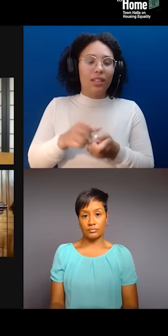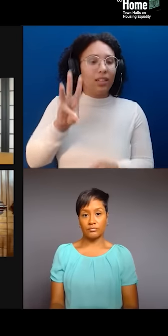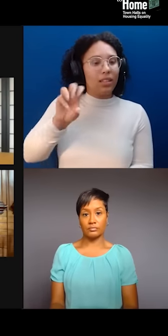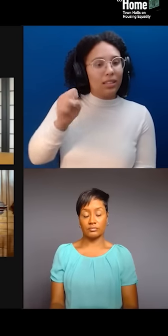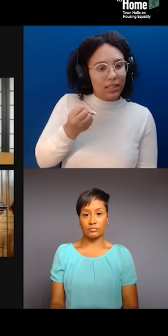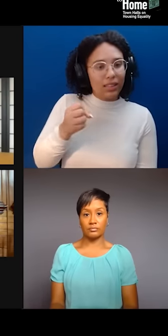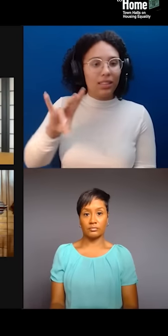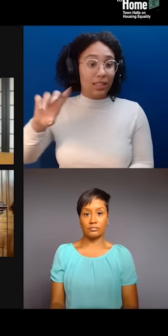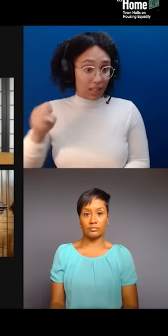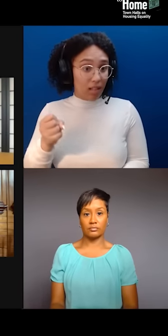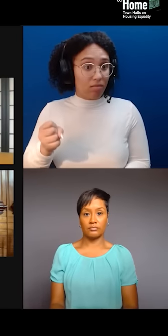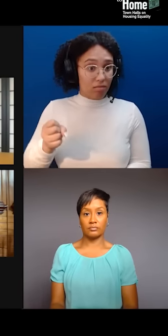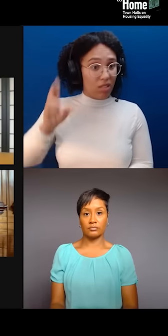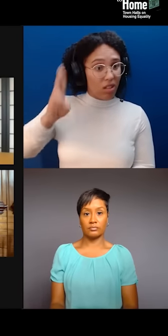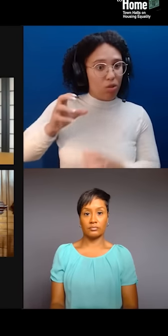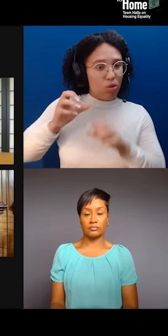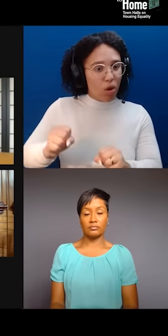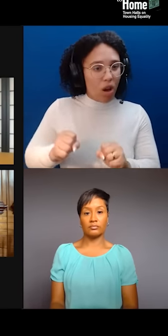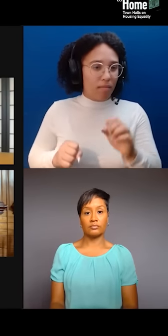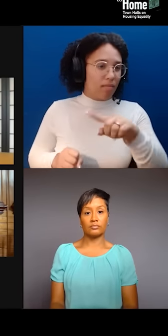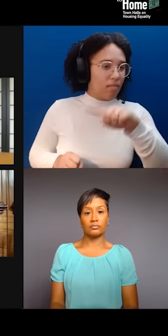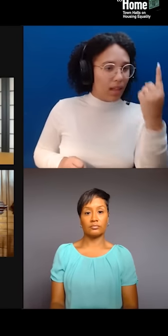Right? I mean, you know, sort of the Asian American movement